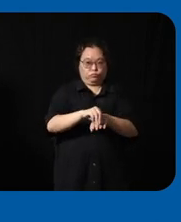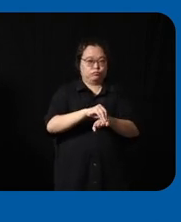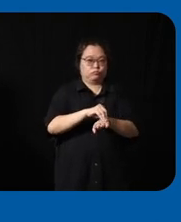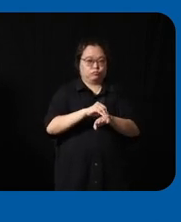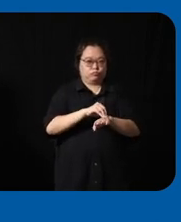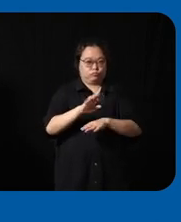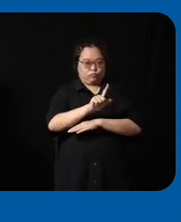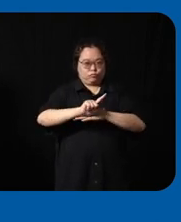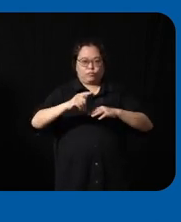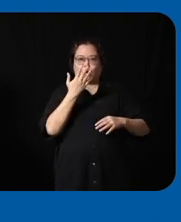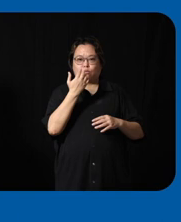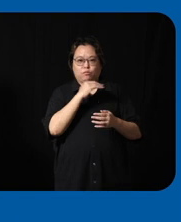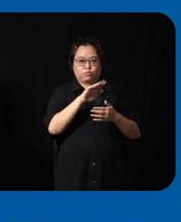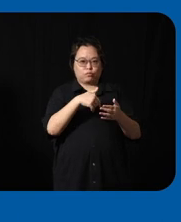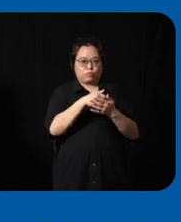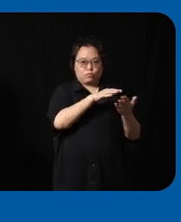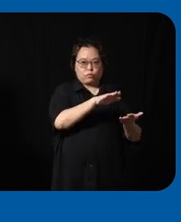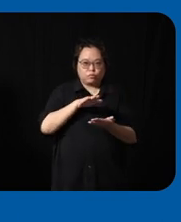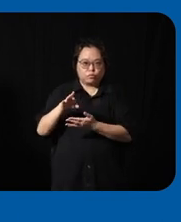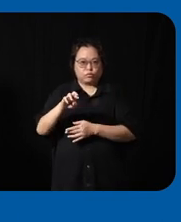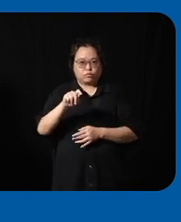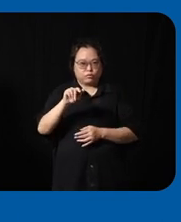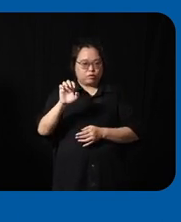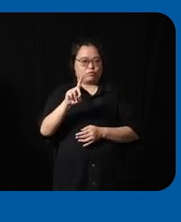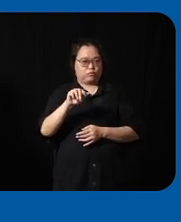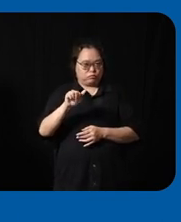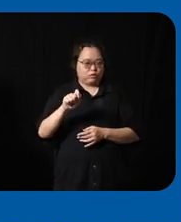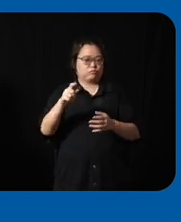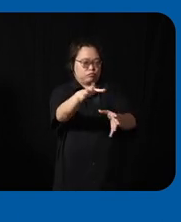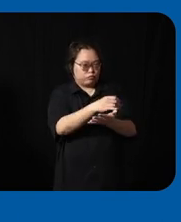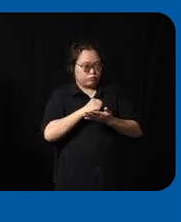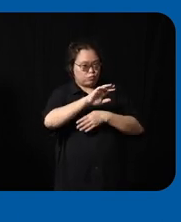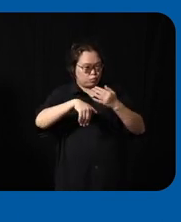showing all the accessible route data that has been collected throughout Singapore there's still